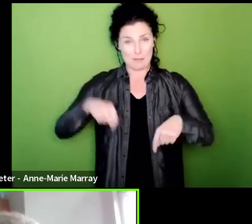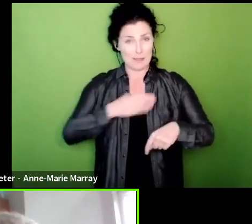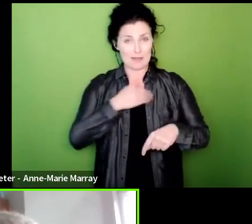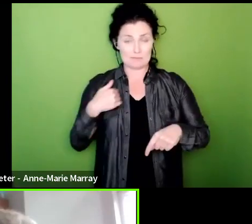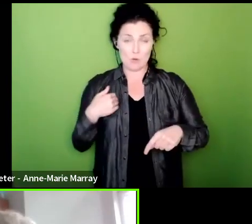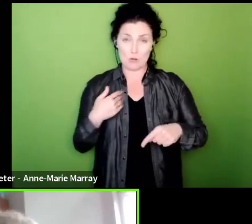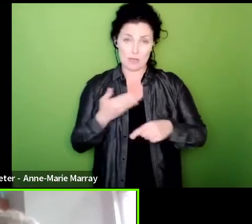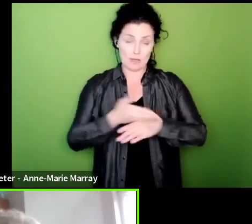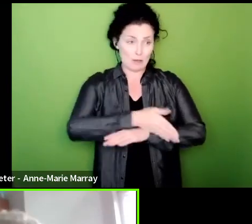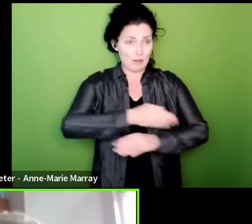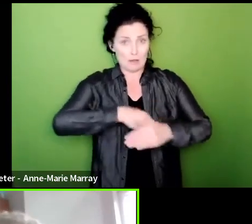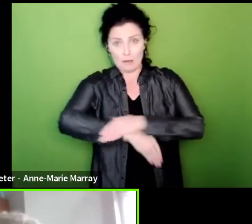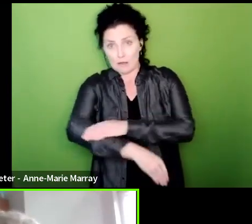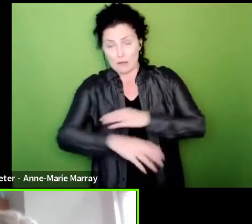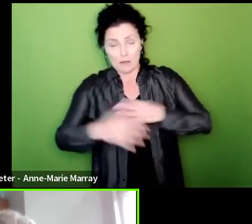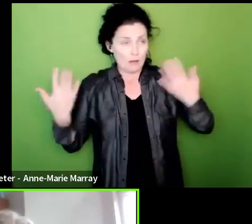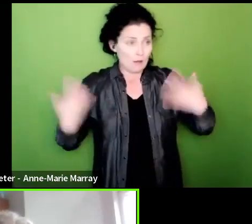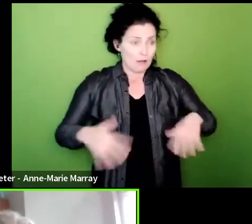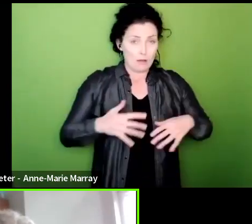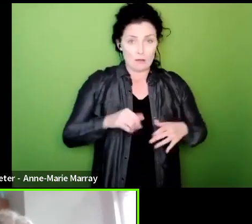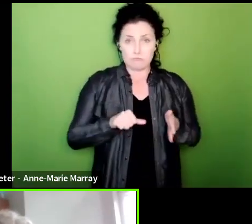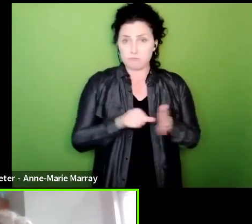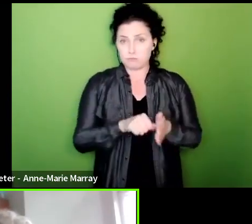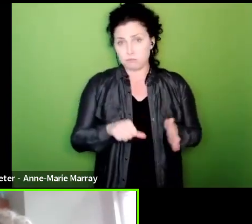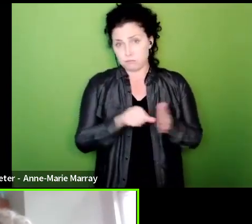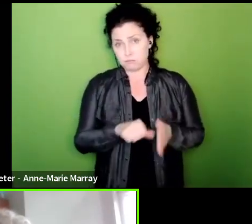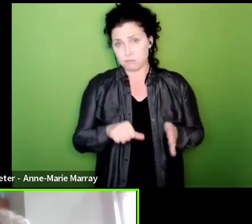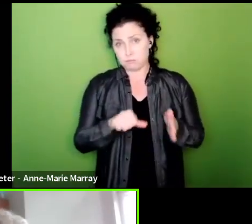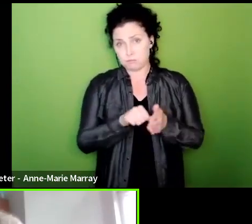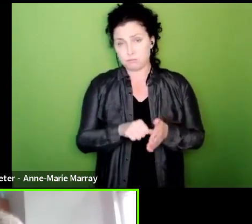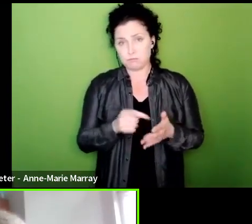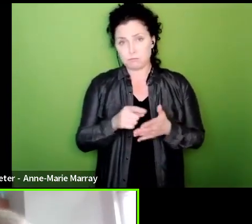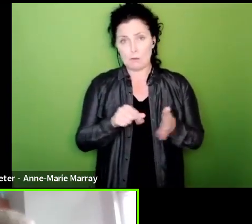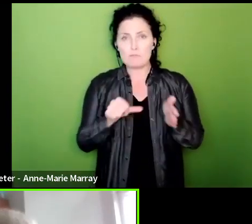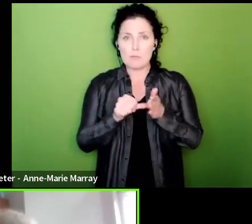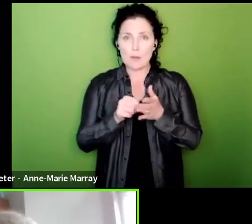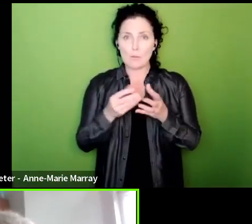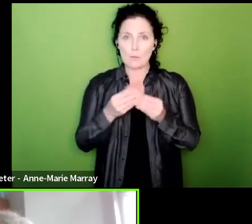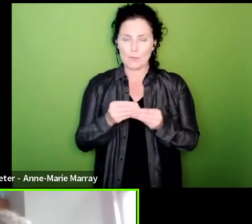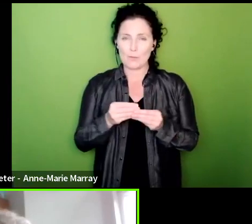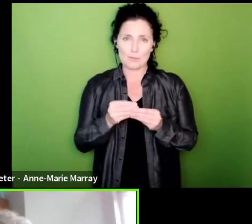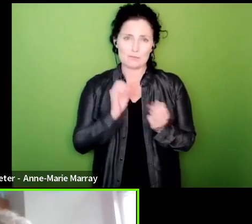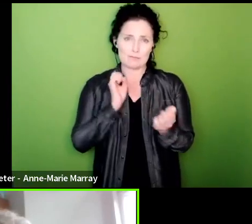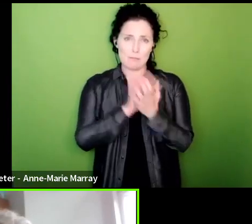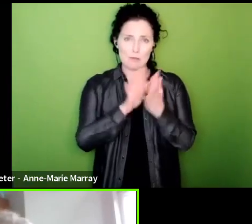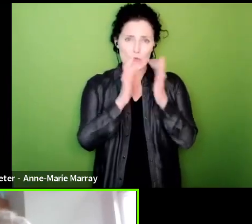become more of a difficult task there's been some some problems with that so what I can assure